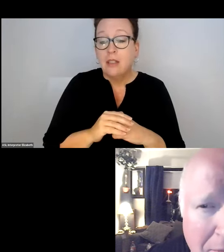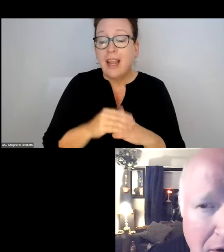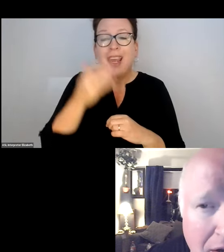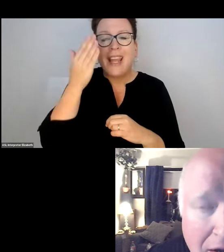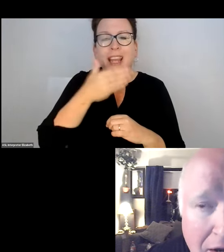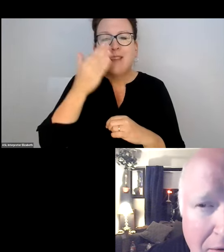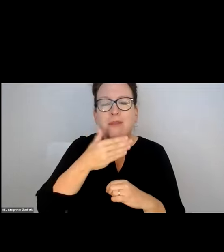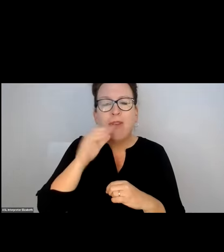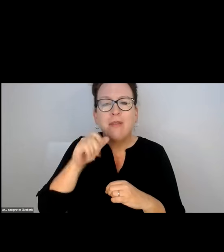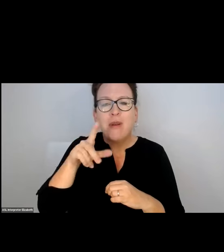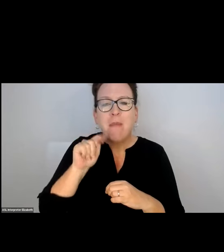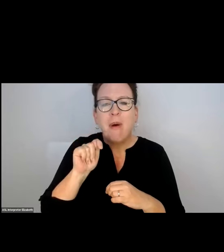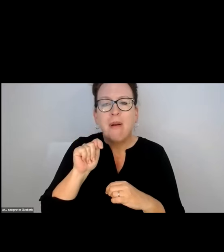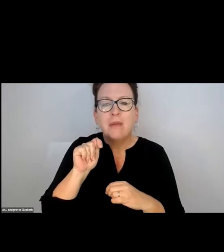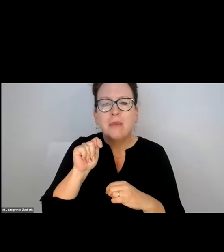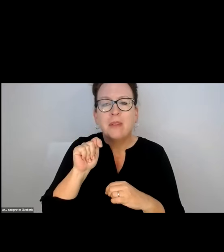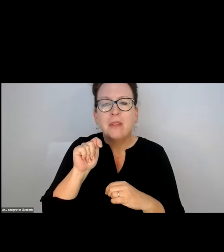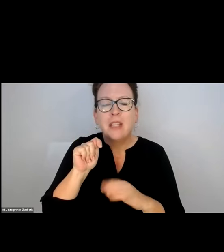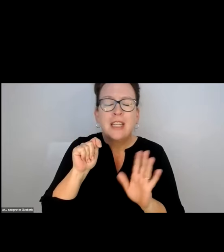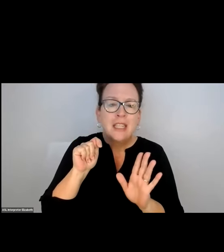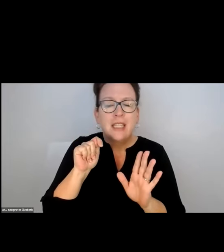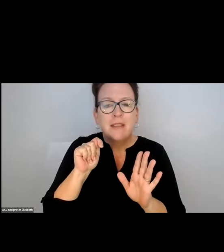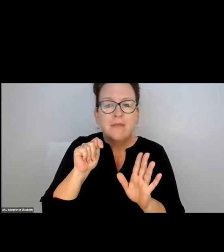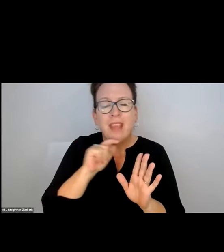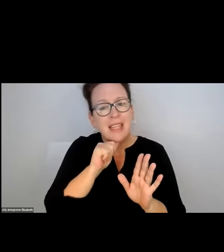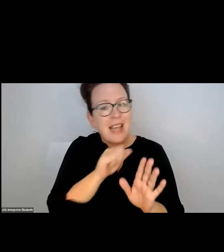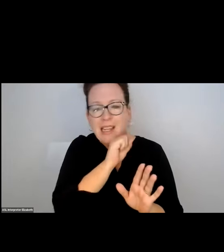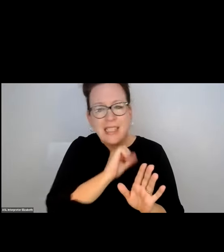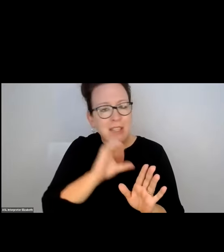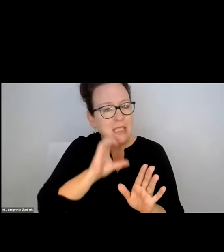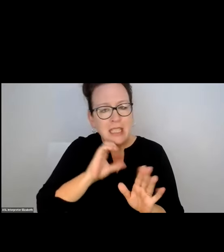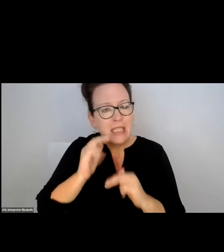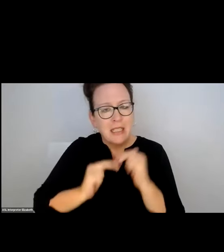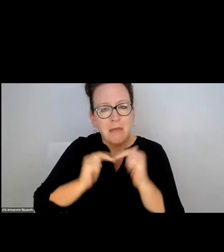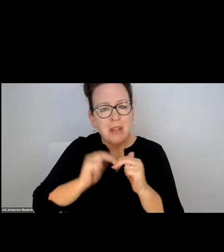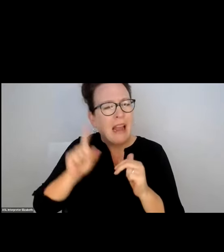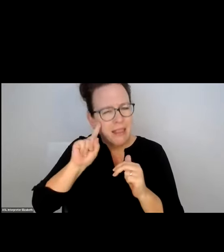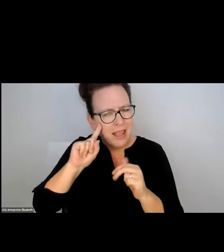HOLTON. IN FRONT OF AN APARTMENT --